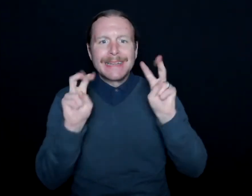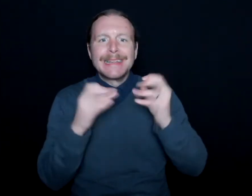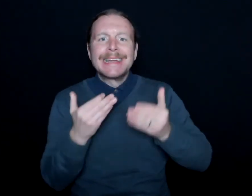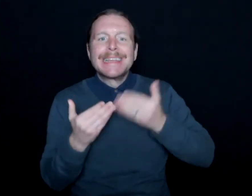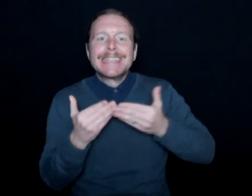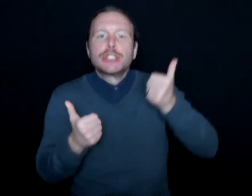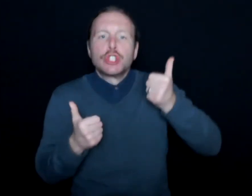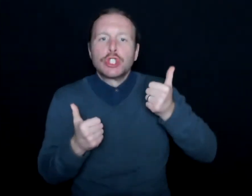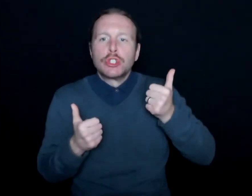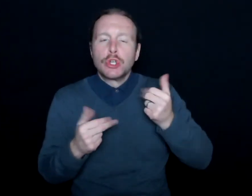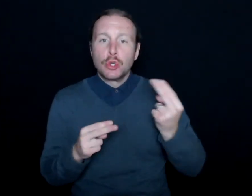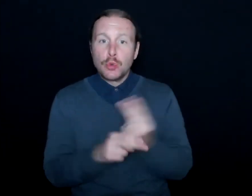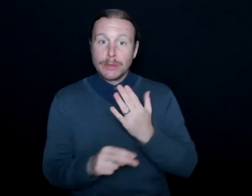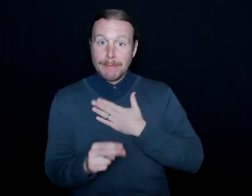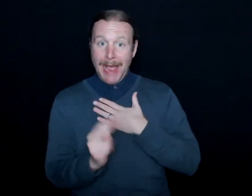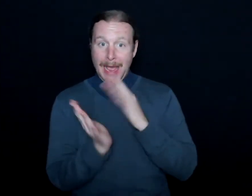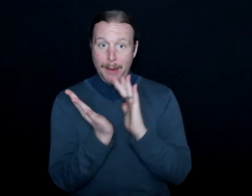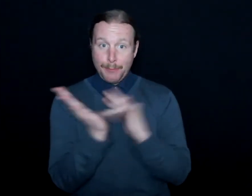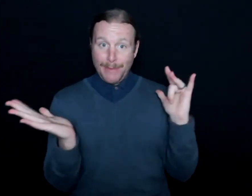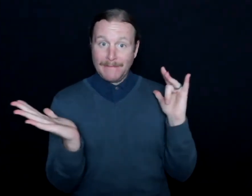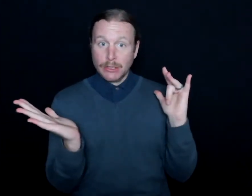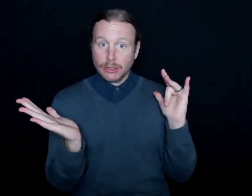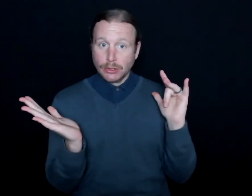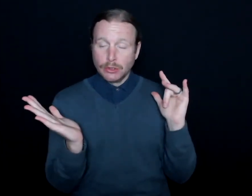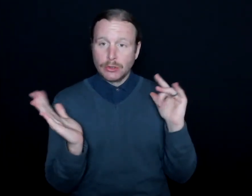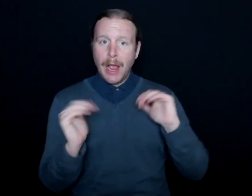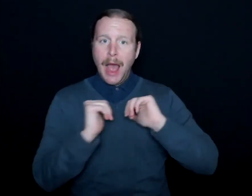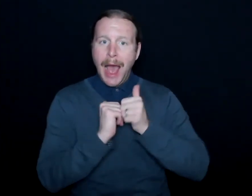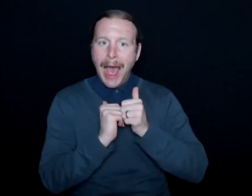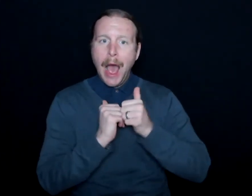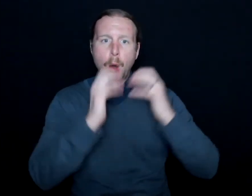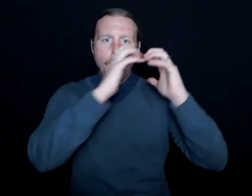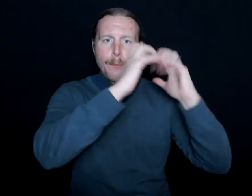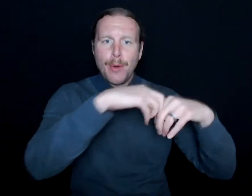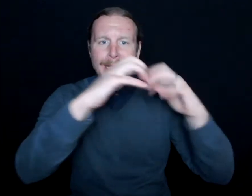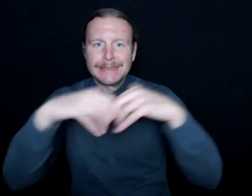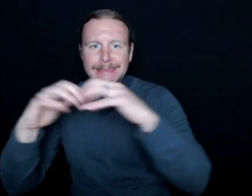I want to use my privilege in ways to break down these barriers.